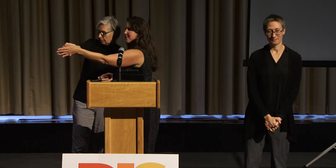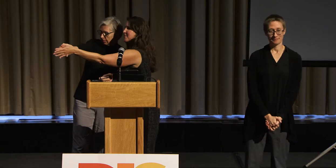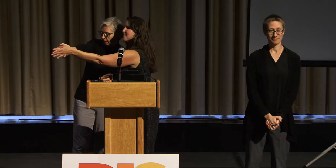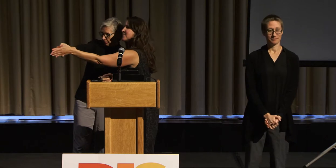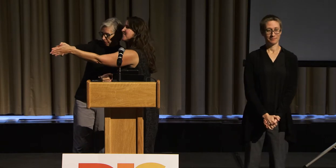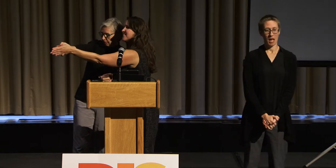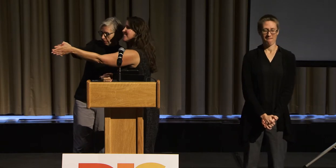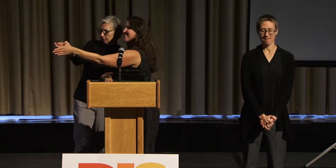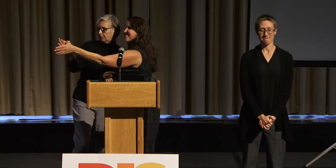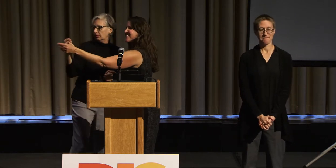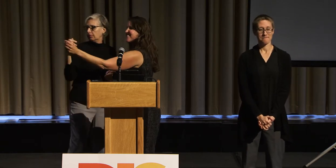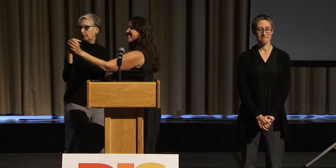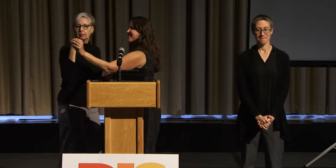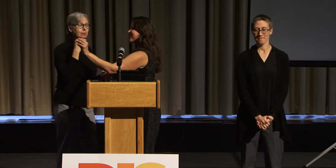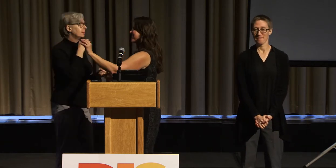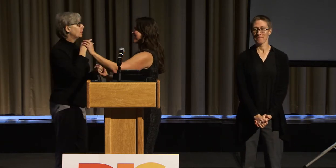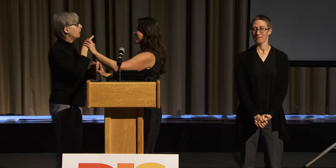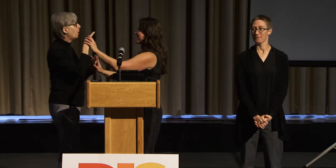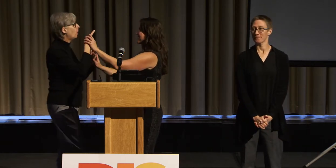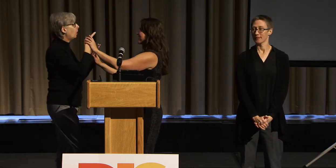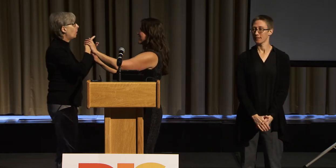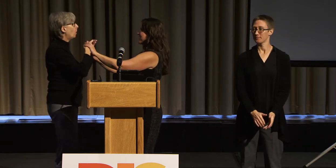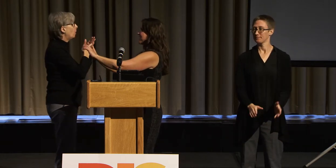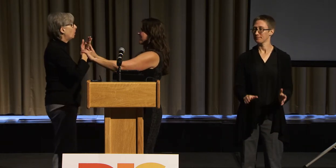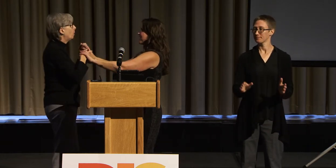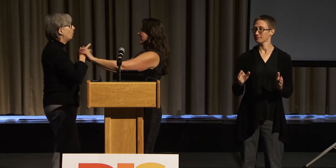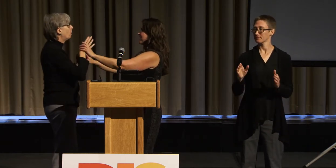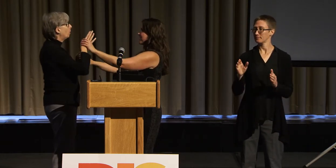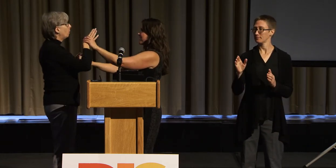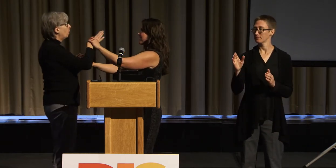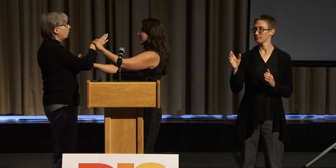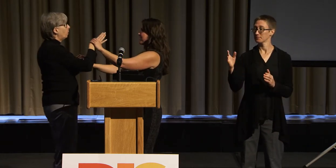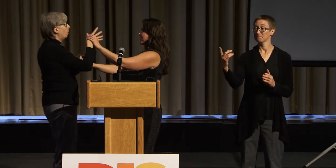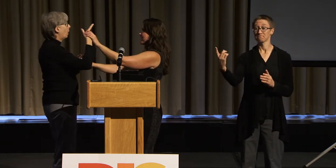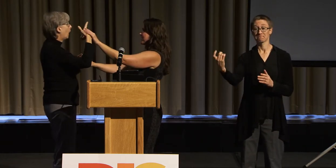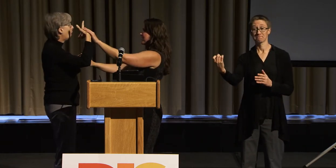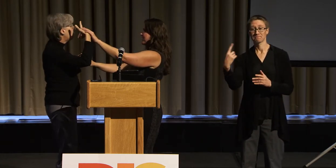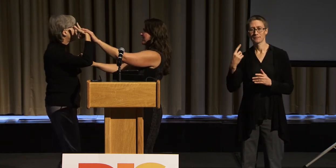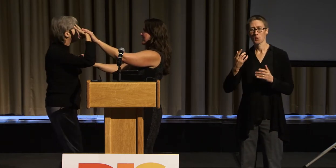What are your wild dreams for liberated futures of disability justice in performance art?